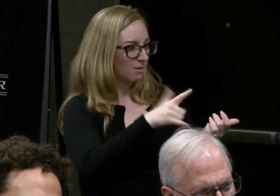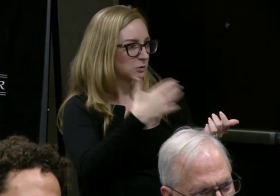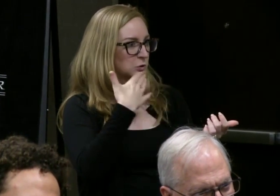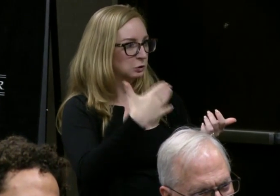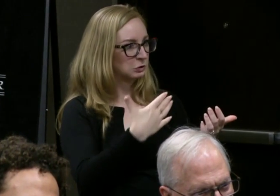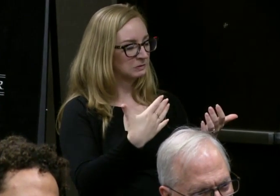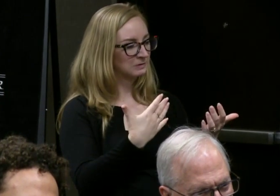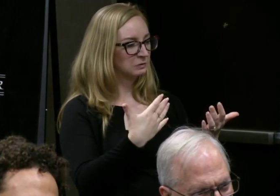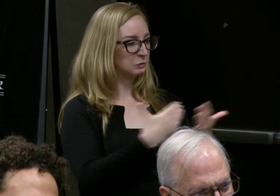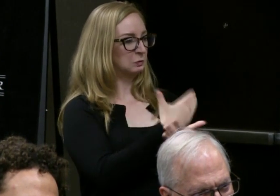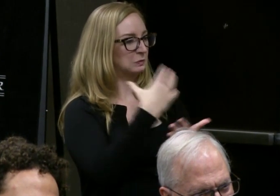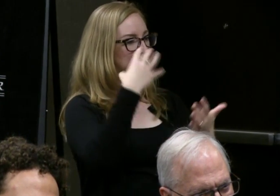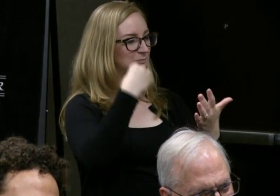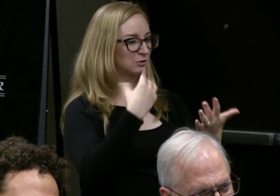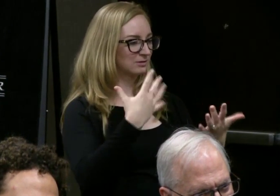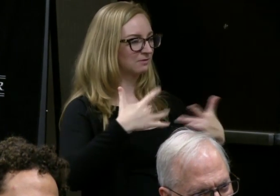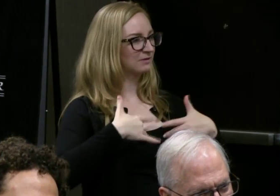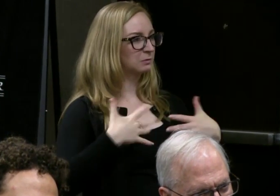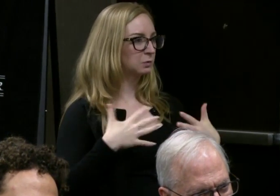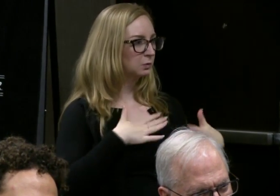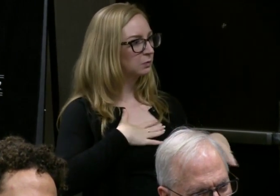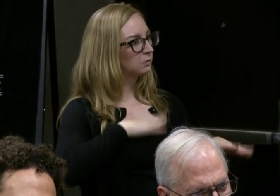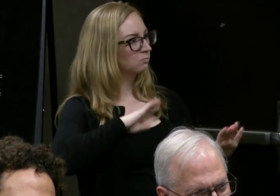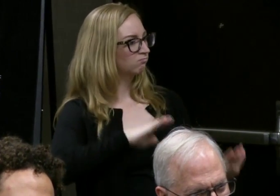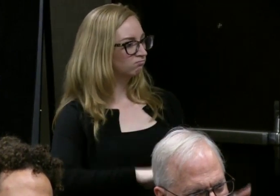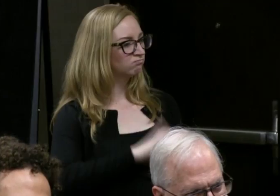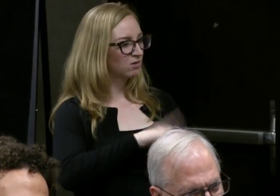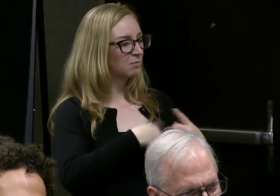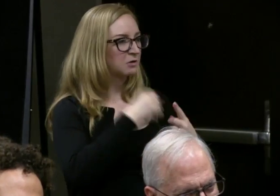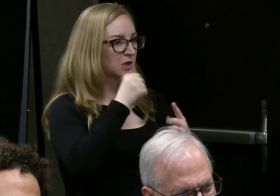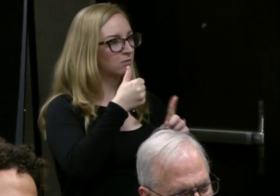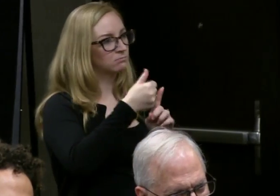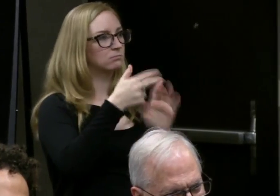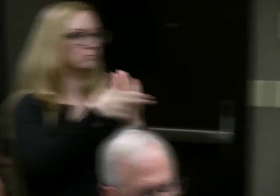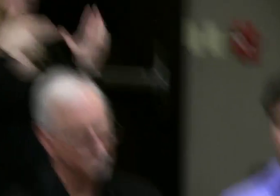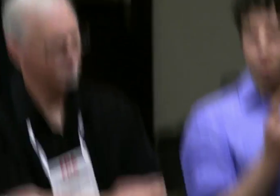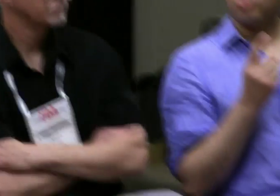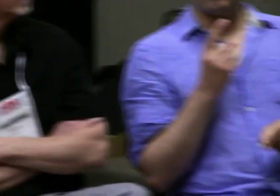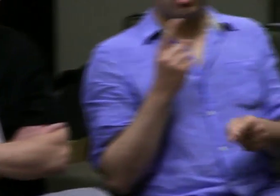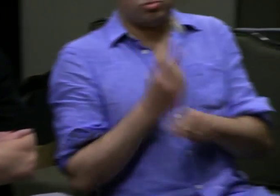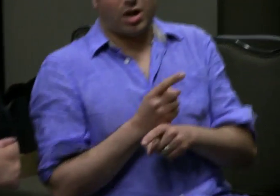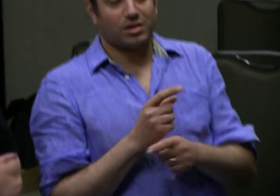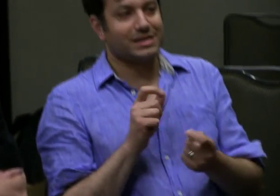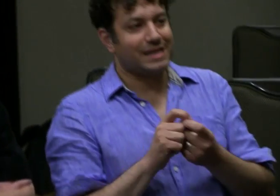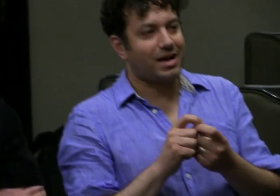about being deaf, yes? Can you talk about that?